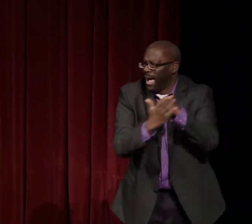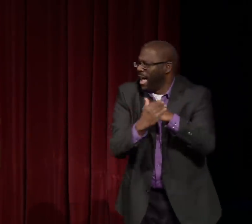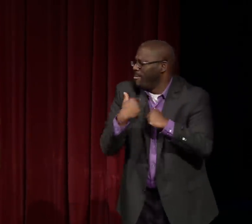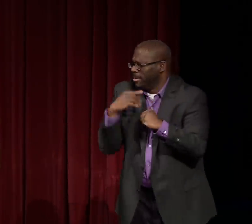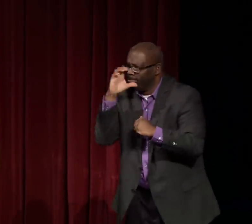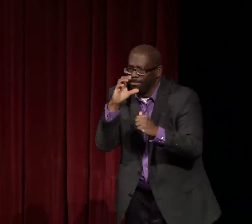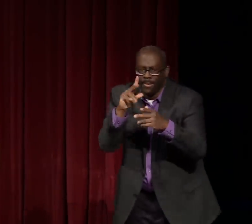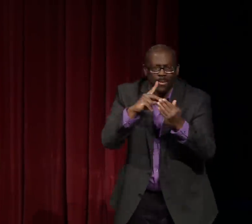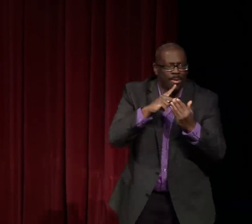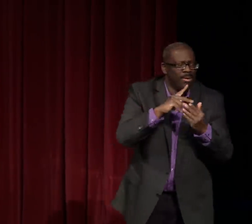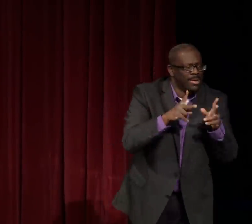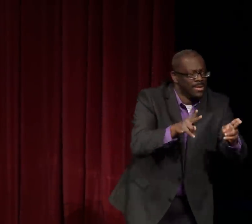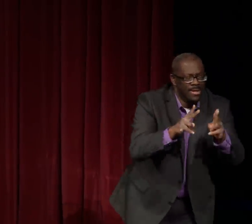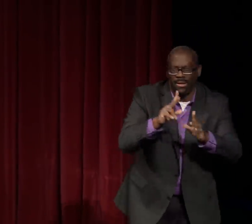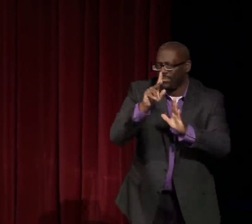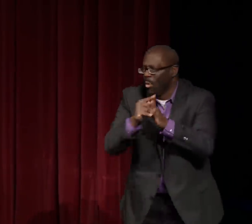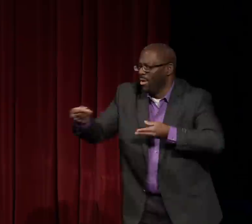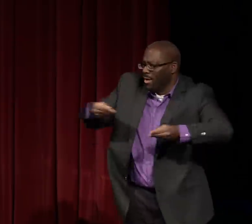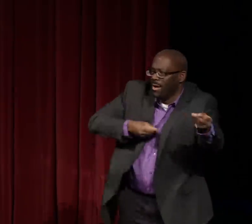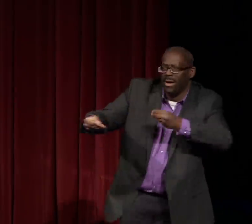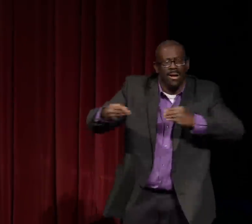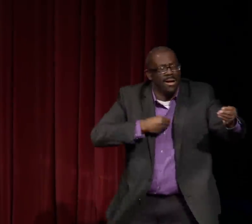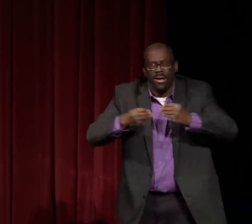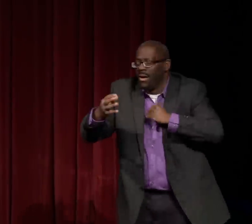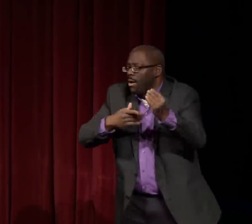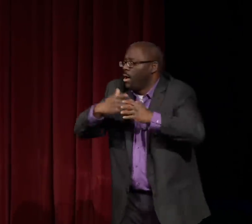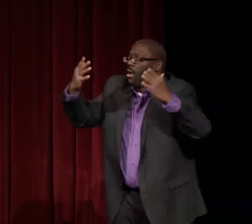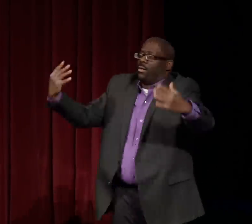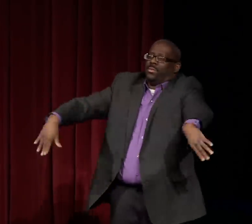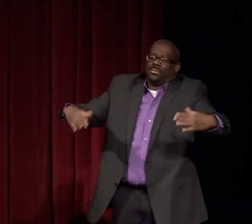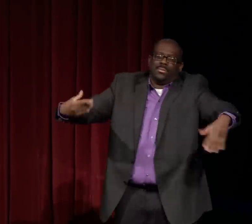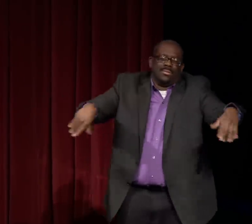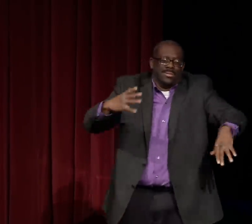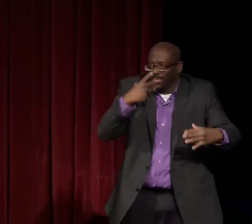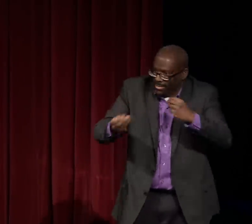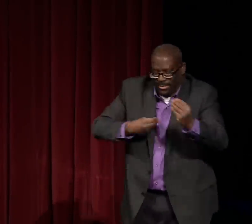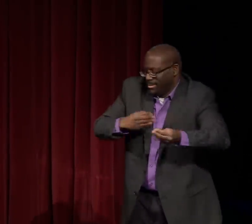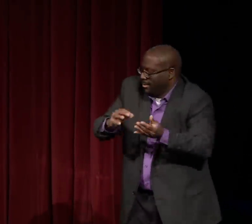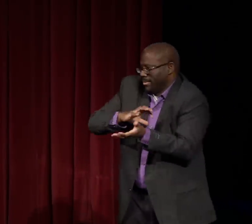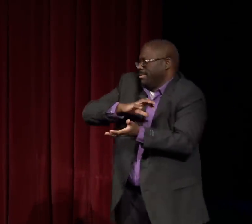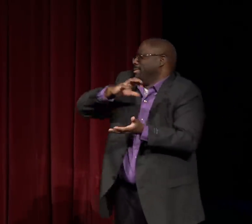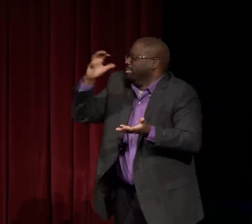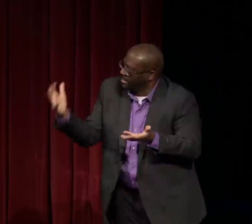at Austin Community College who absolutely assisted in this presentation today.